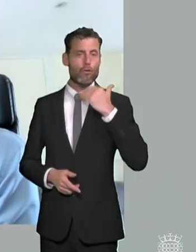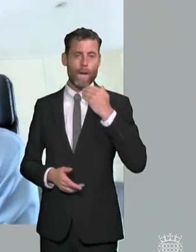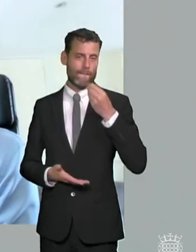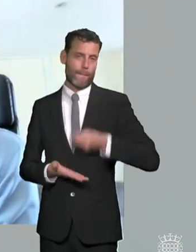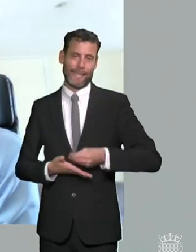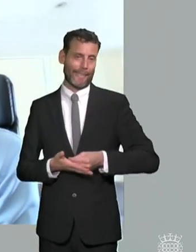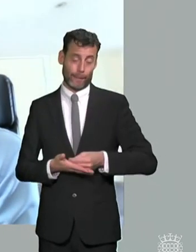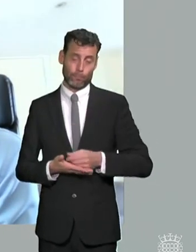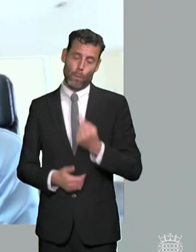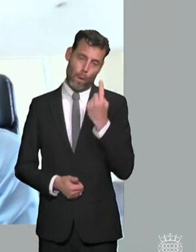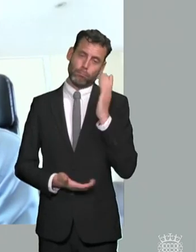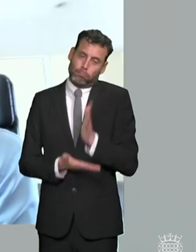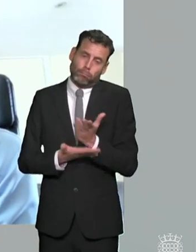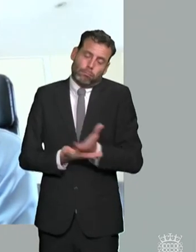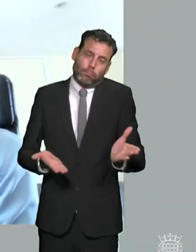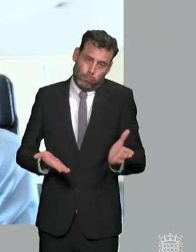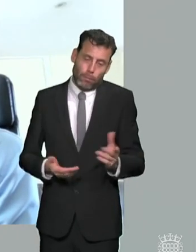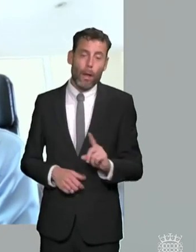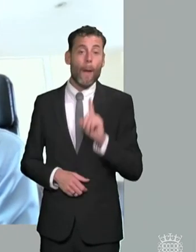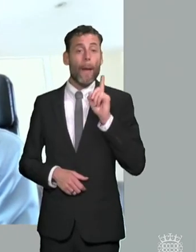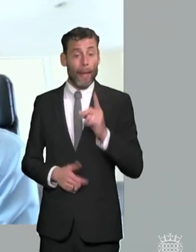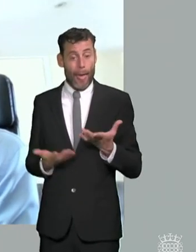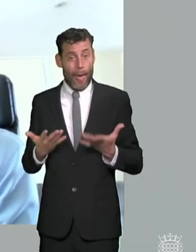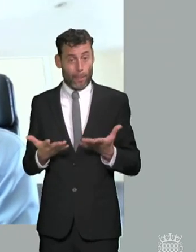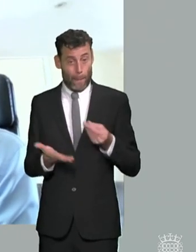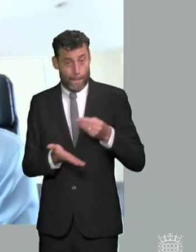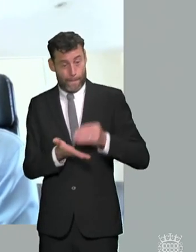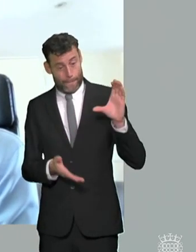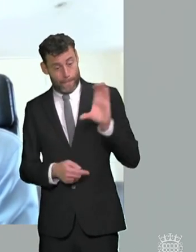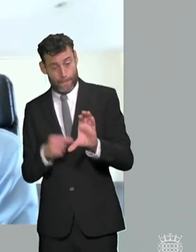it's also true to say that the money that is in the send system isn't being spent